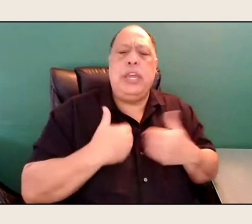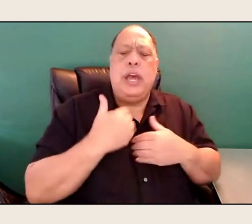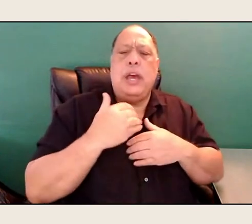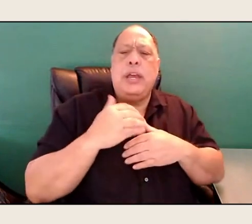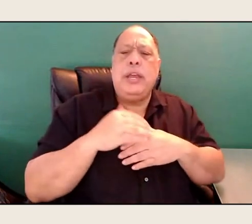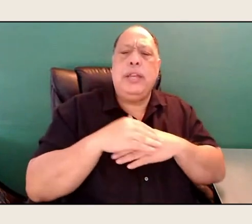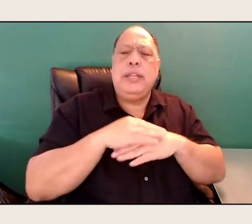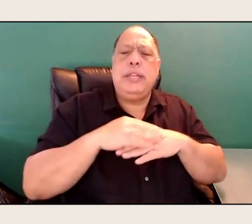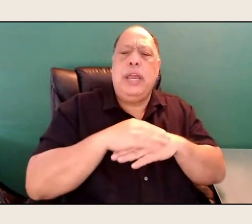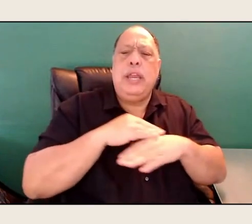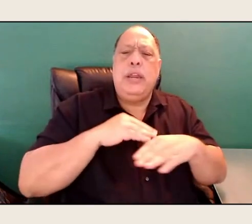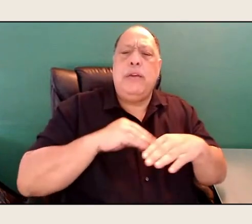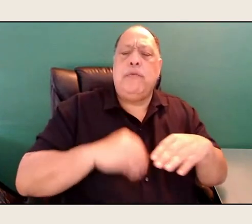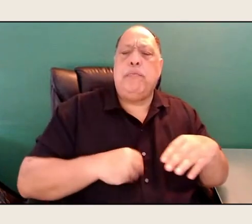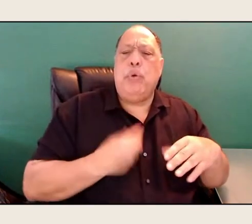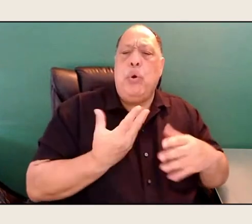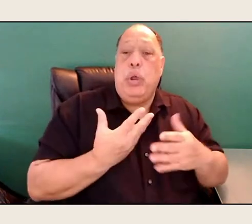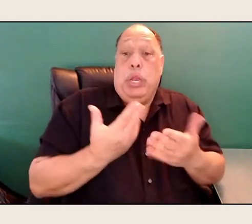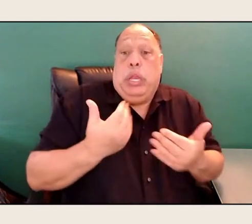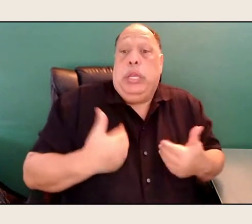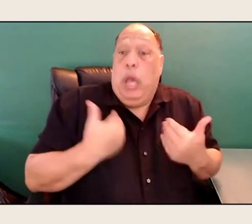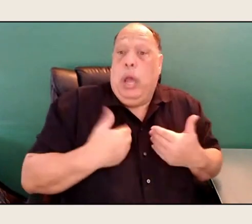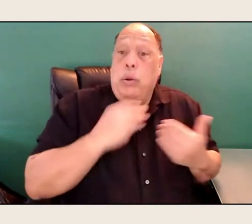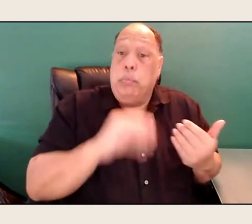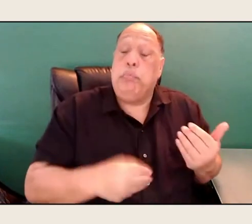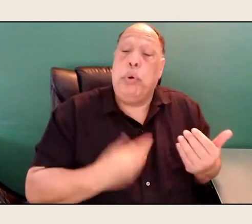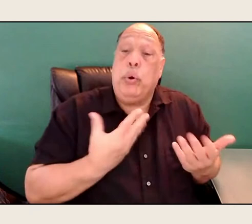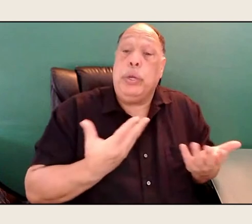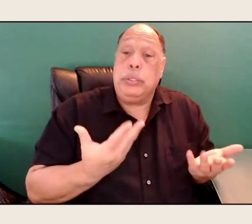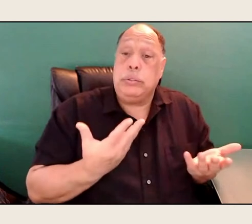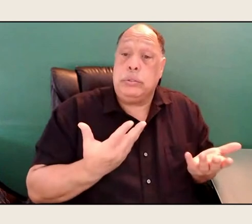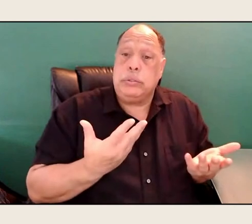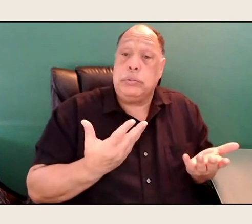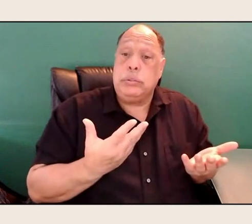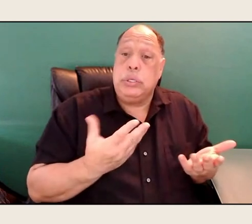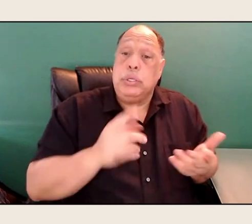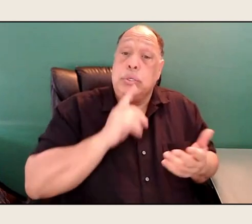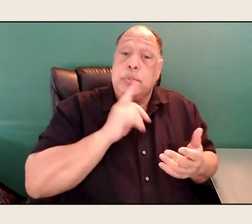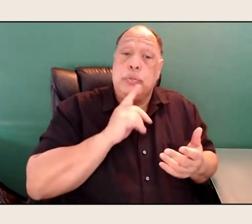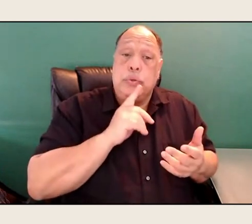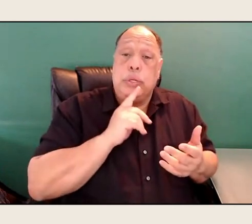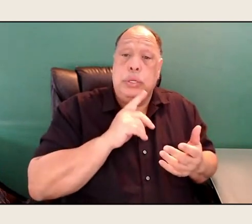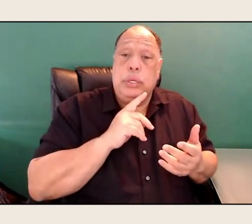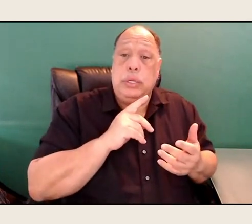young poets, it's really, ultimately it's about listening.